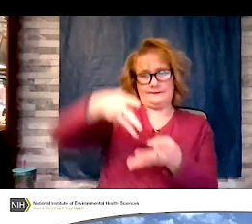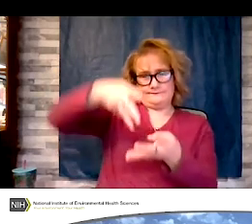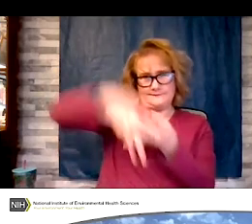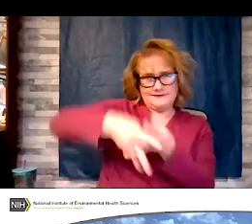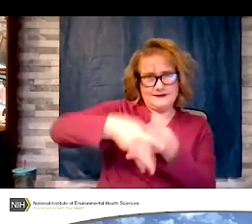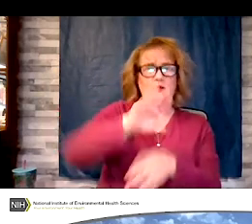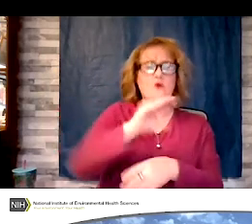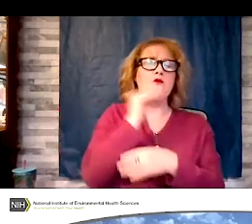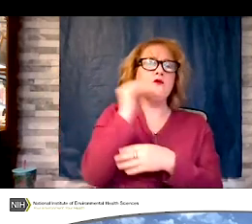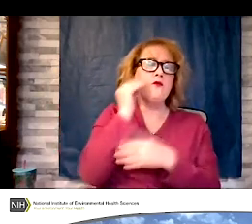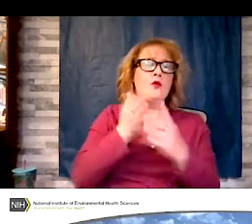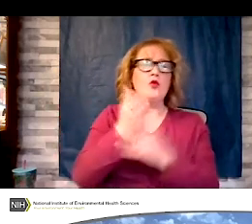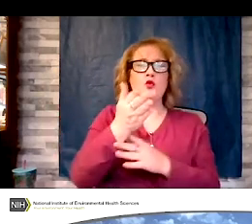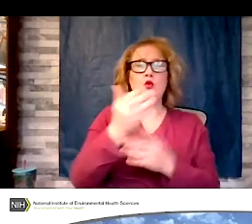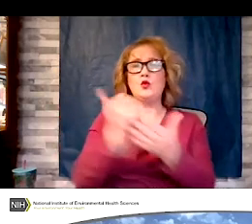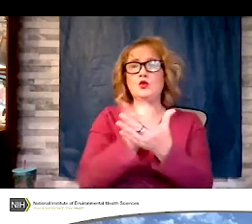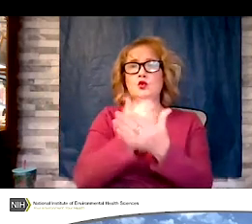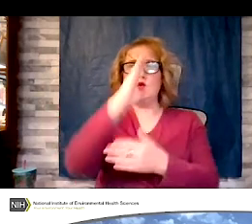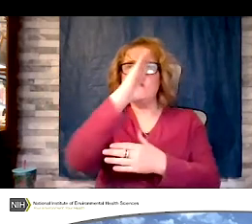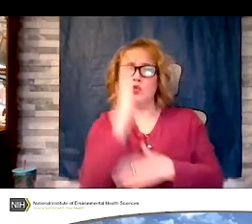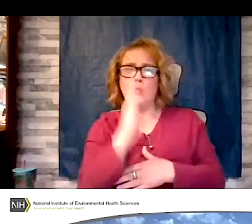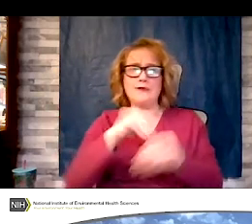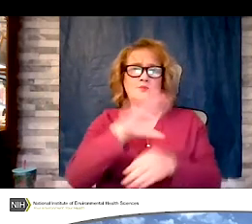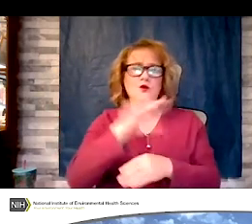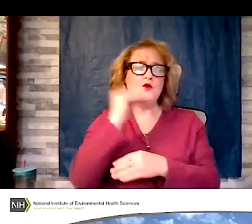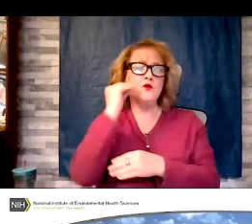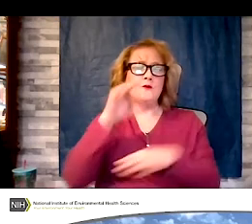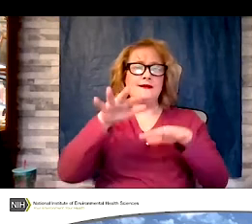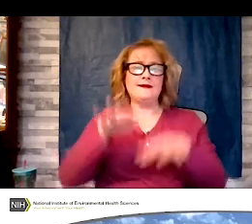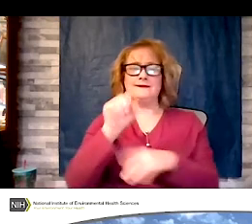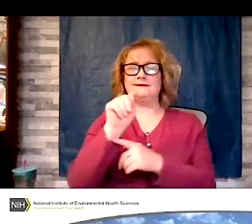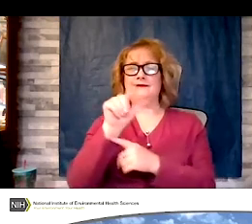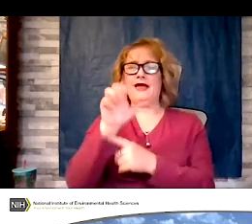crevices that you may not be aware of. So please do not